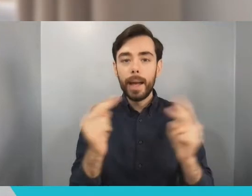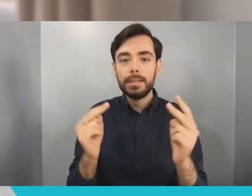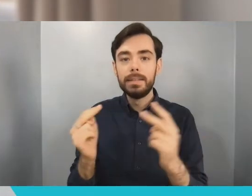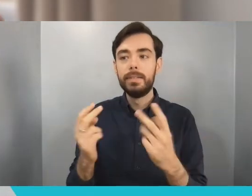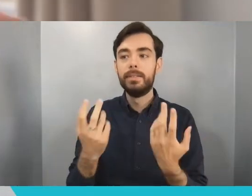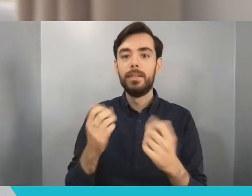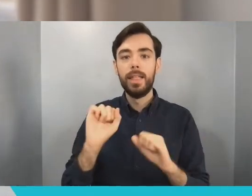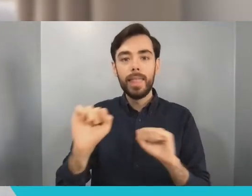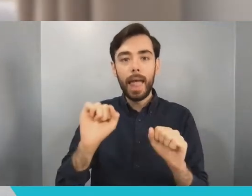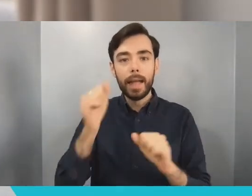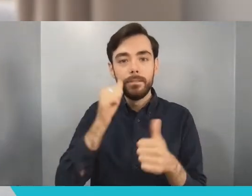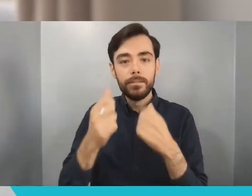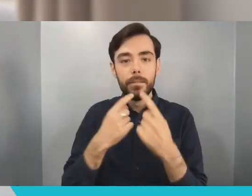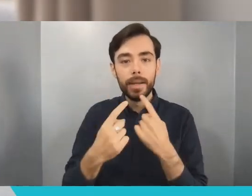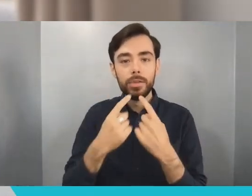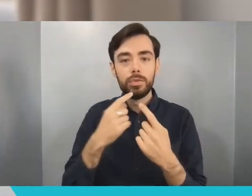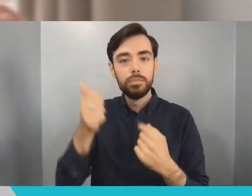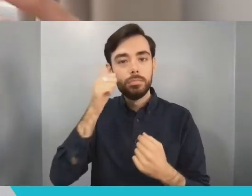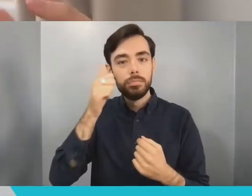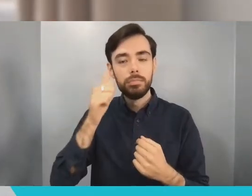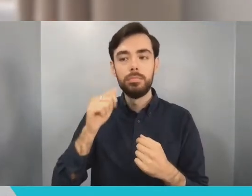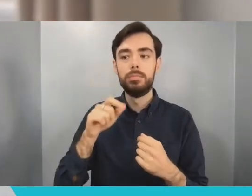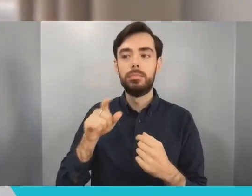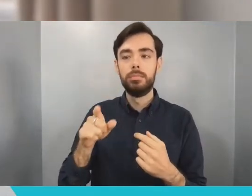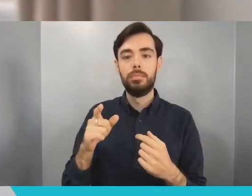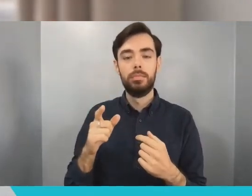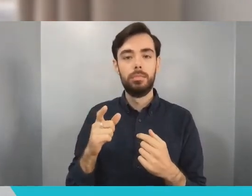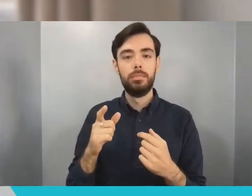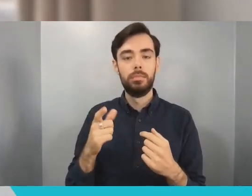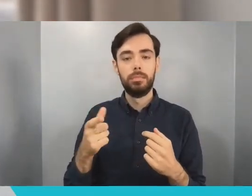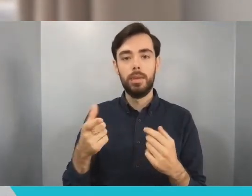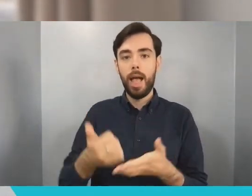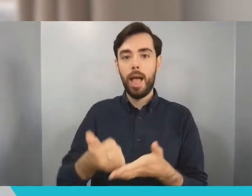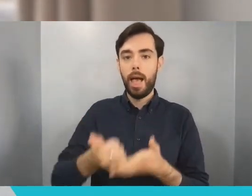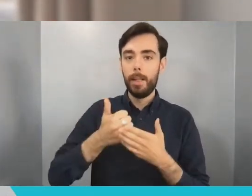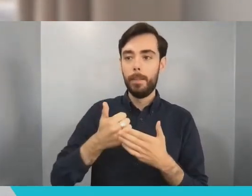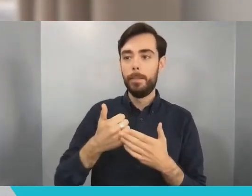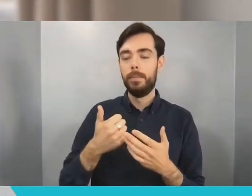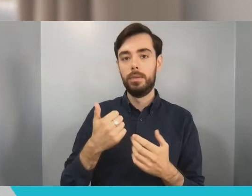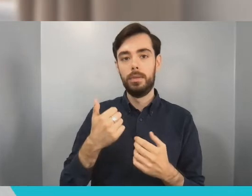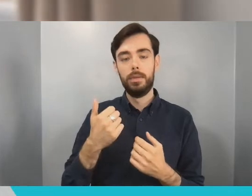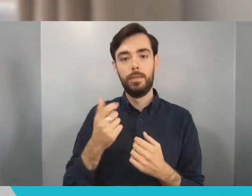and create those opportunities for that click for that inspiration. So I don't think I can